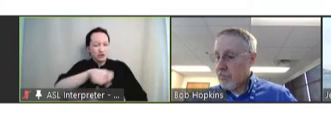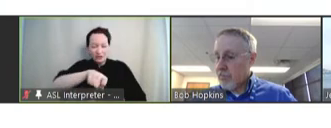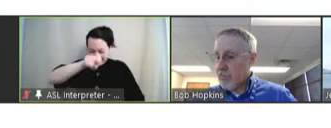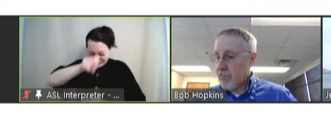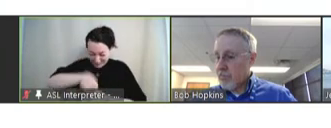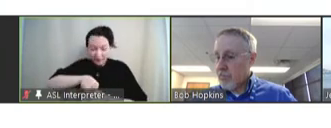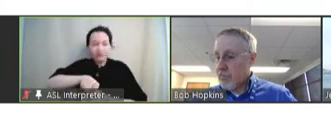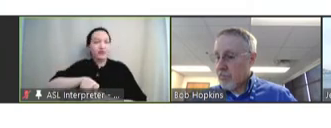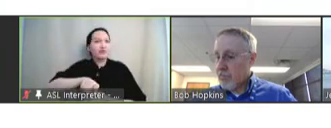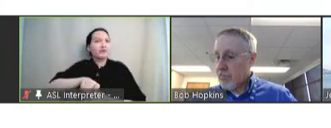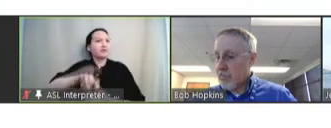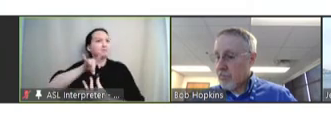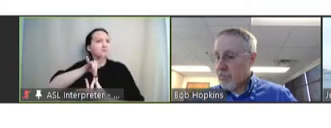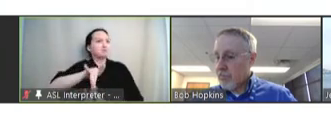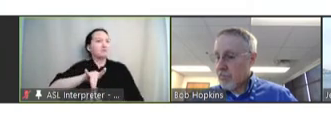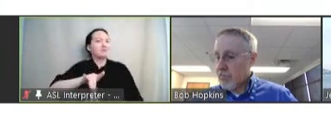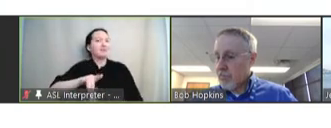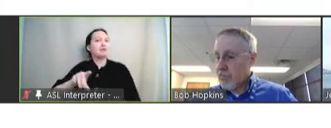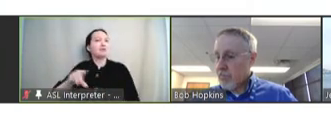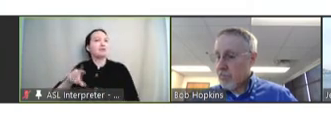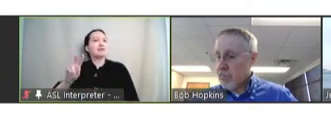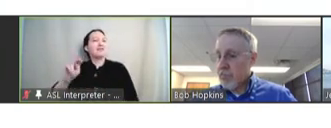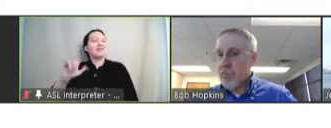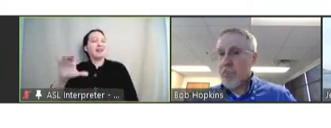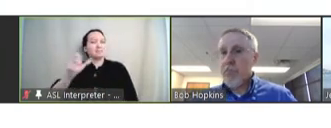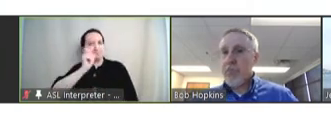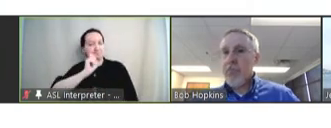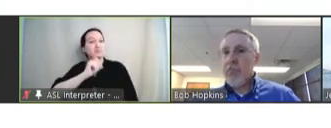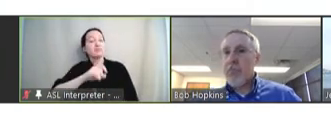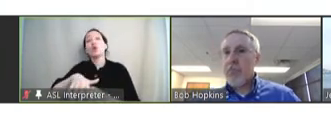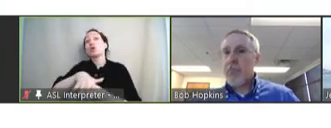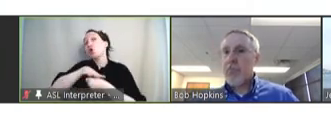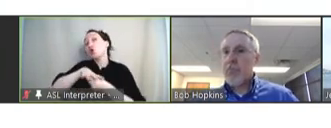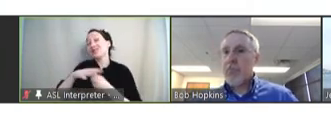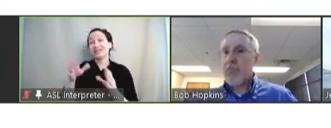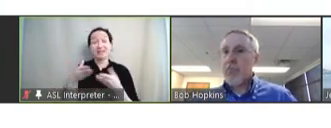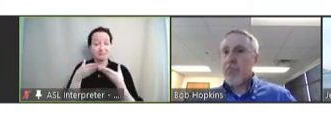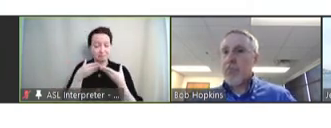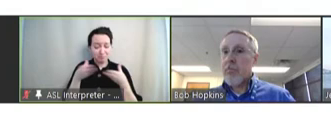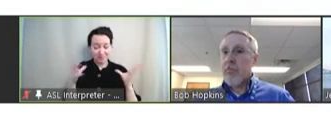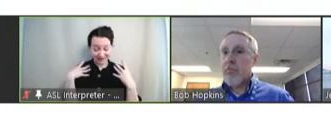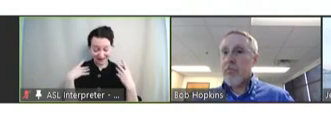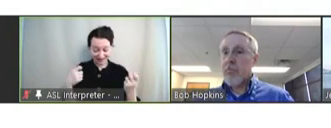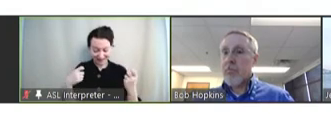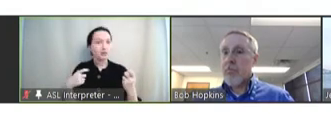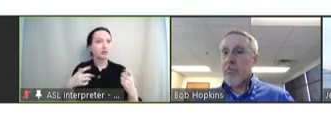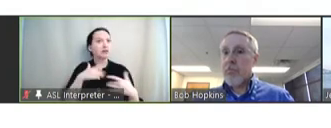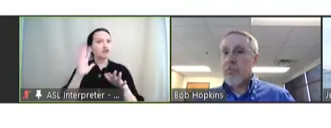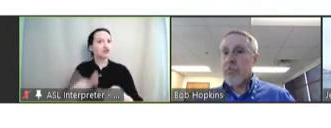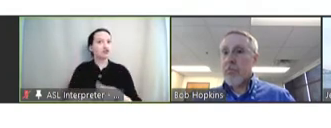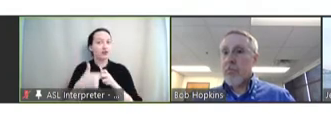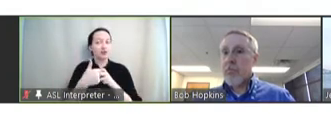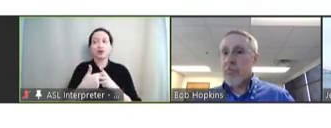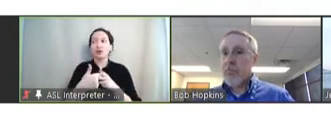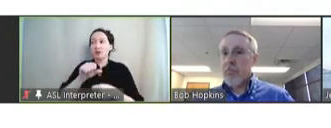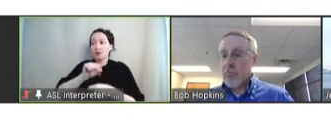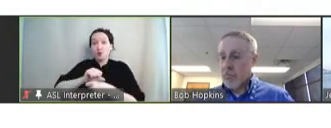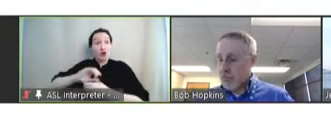Impact [spelled phonetically] has been dealing with. And, you know, here at the local public health level one of the things we're challenged with is, when we work with community, they don't